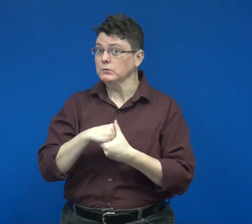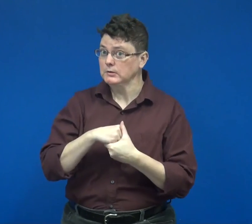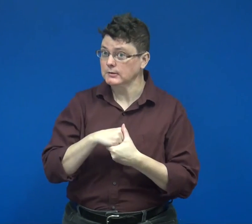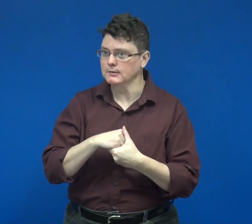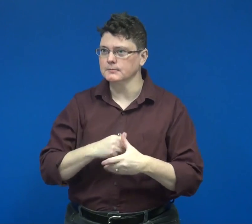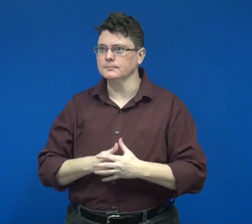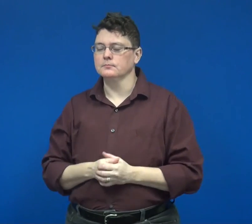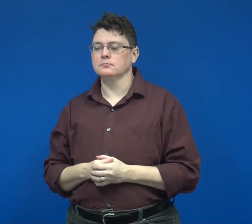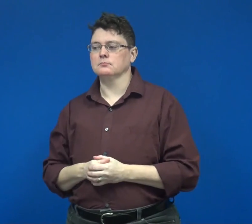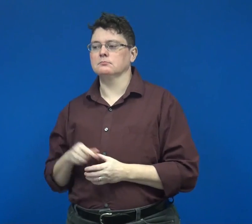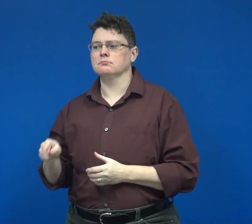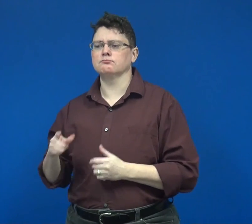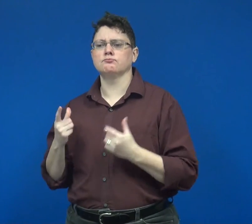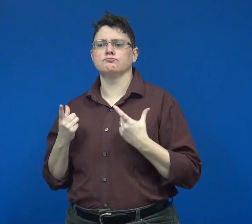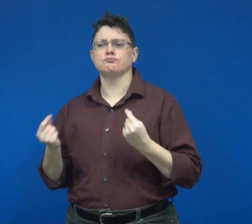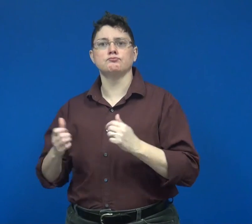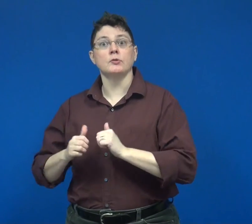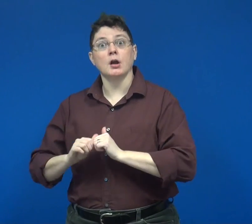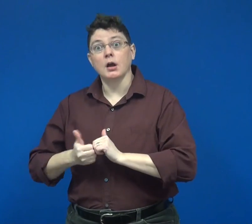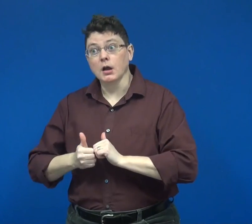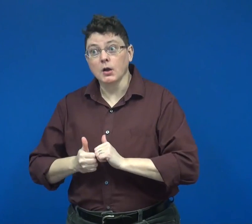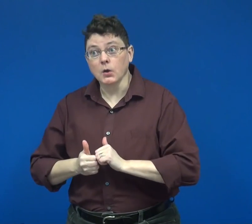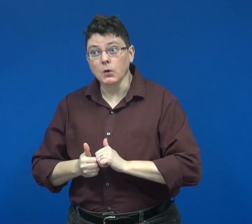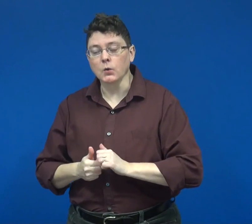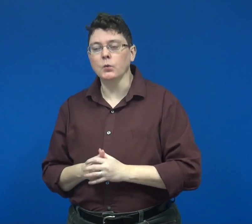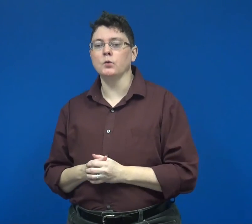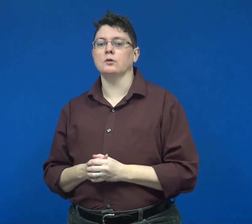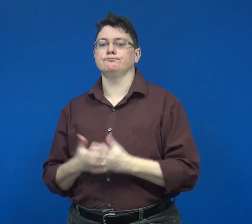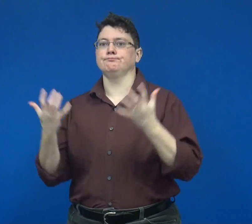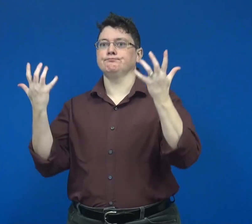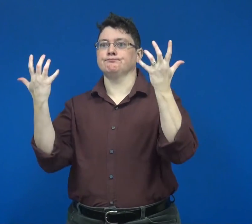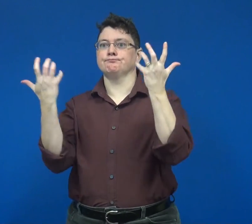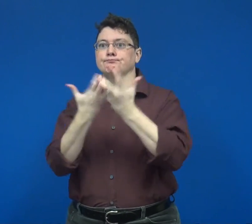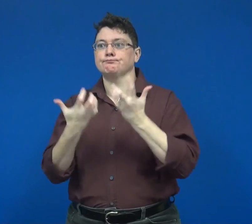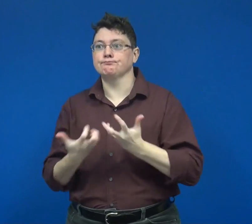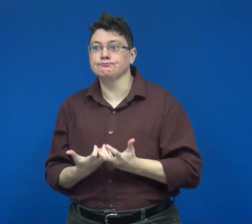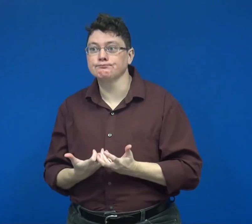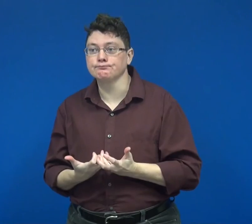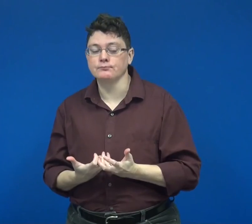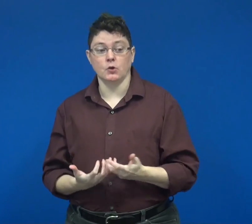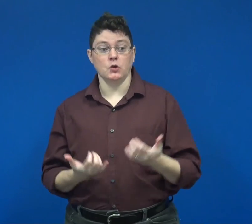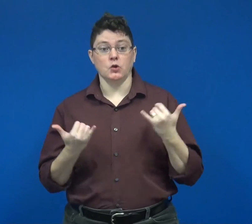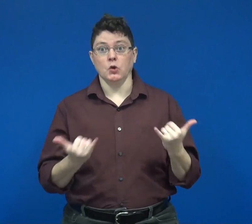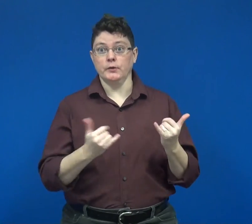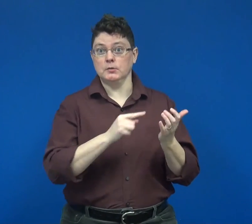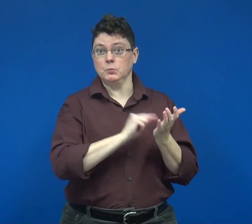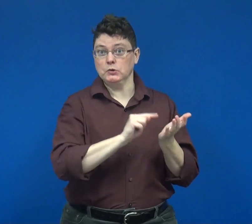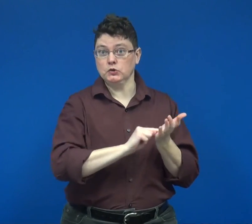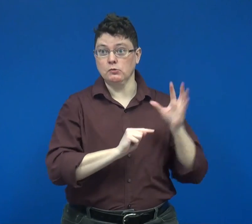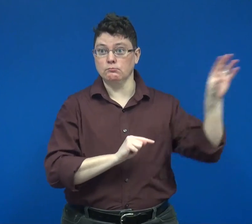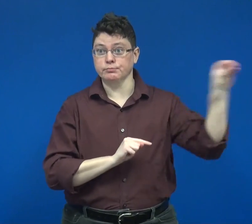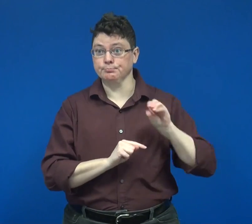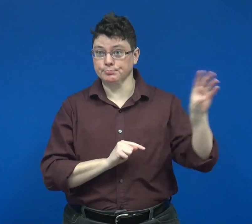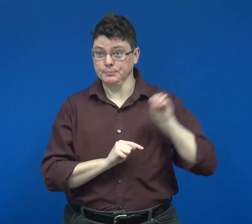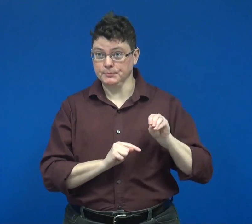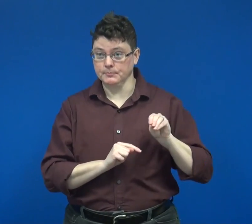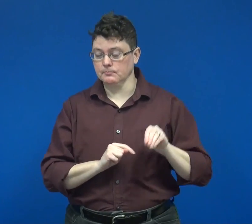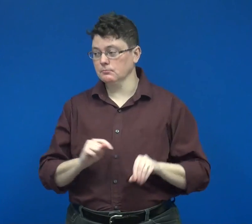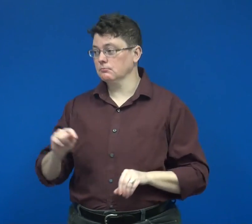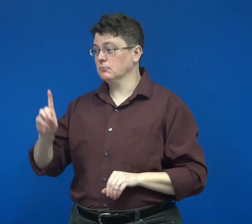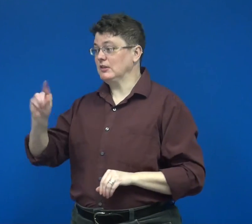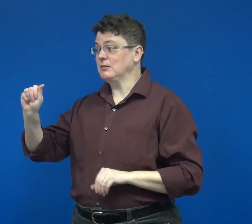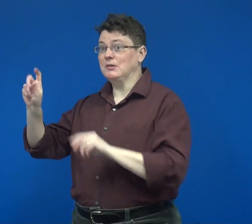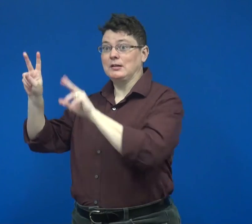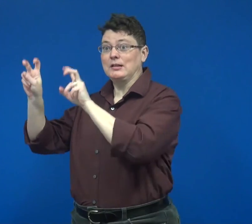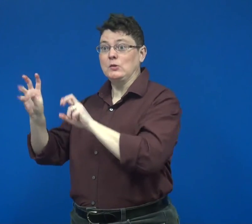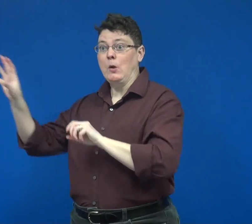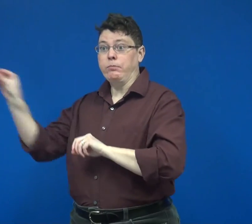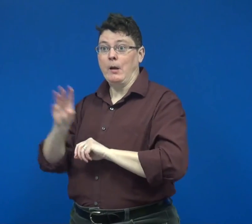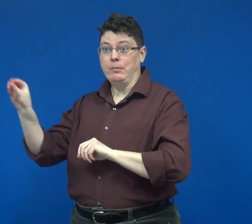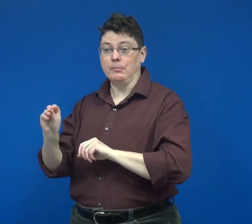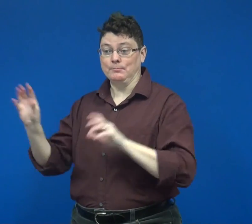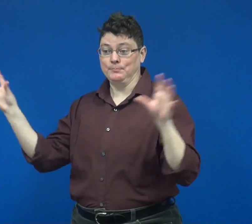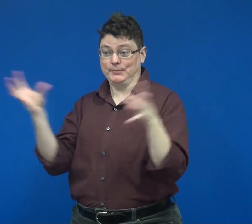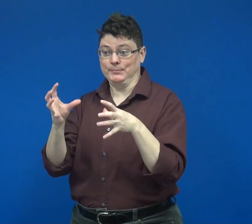This is done by combining current research and disability issues